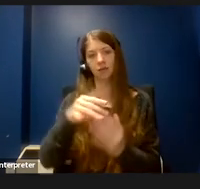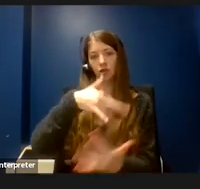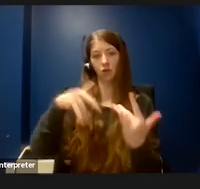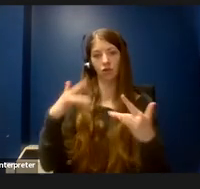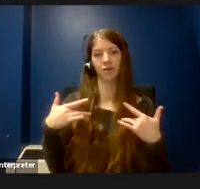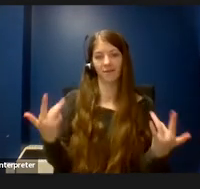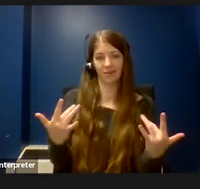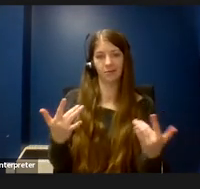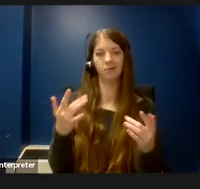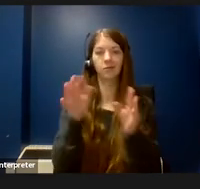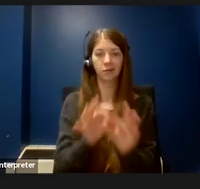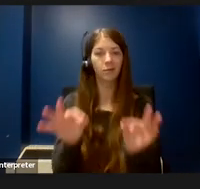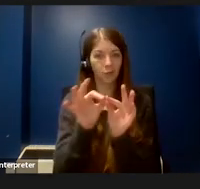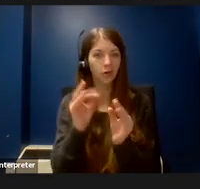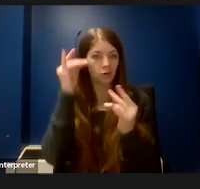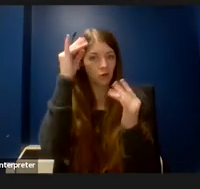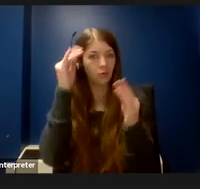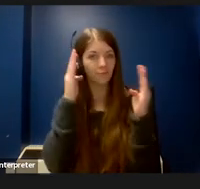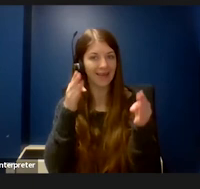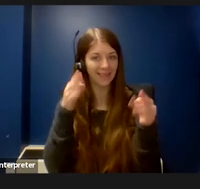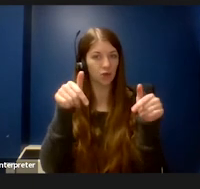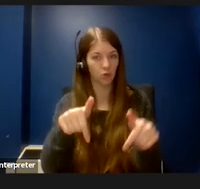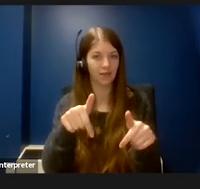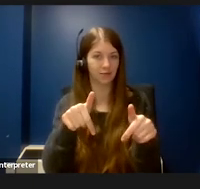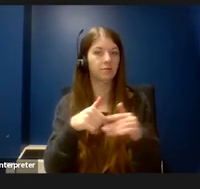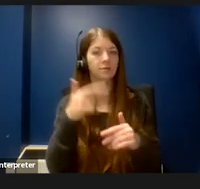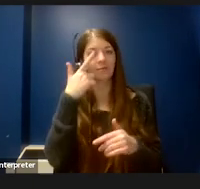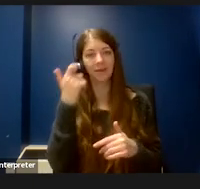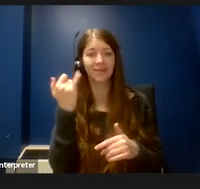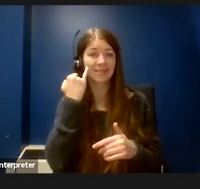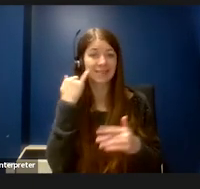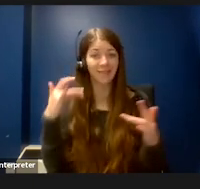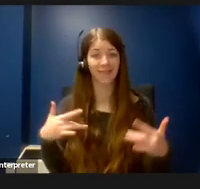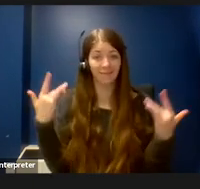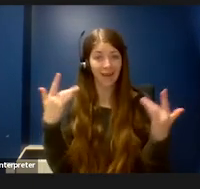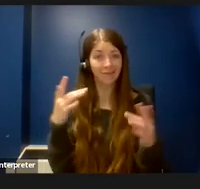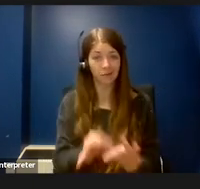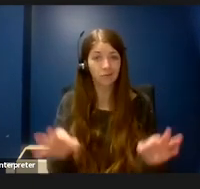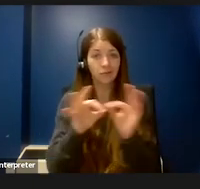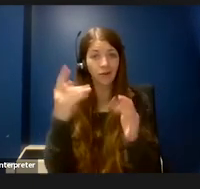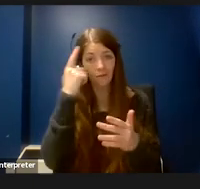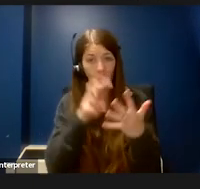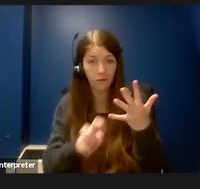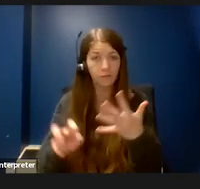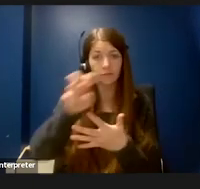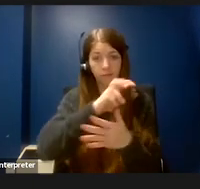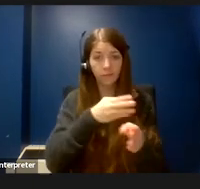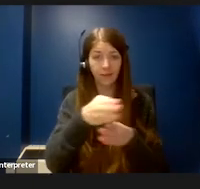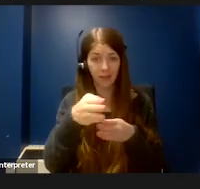especially when these events are important for advancement within the field, inaccessible